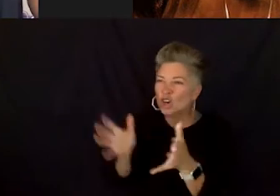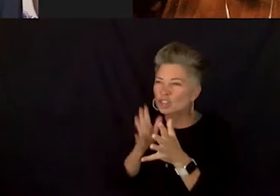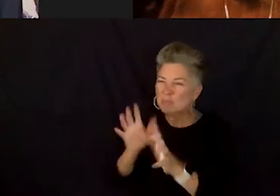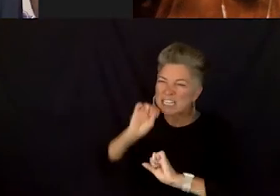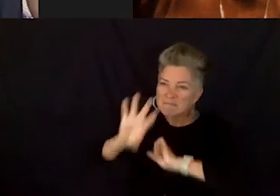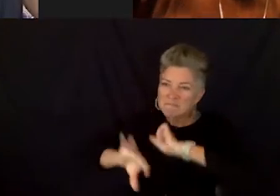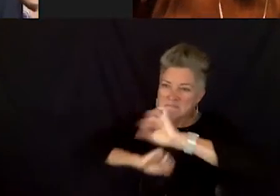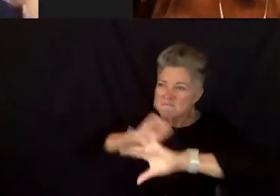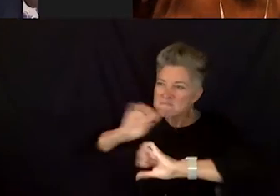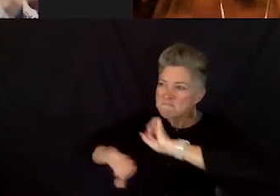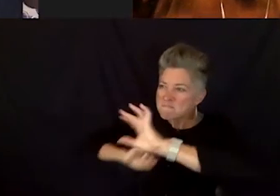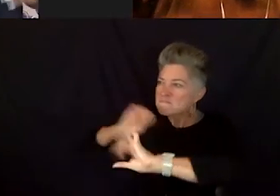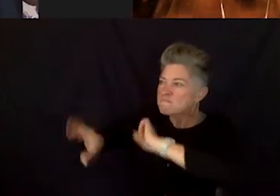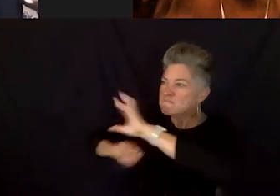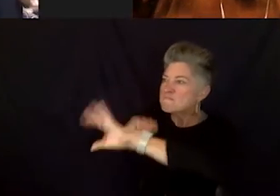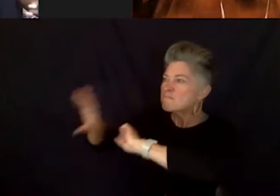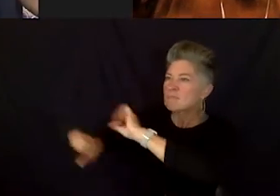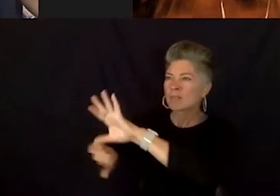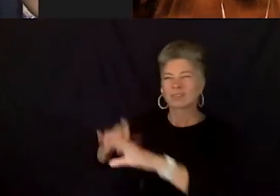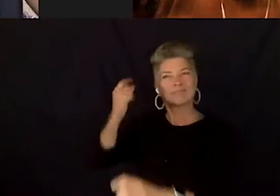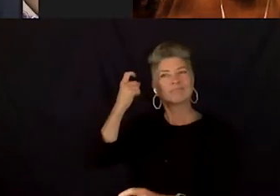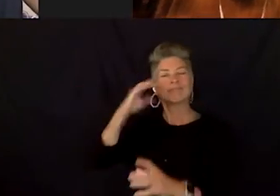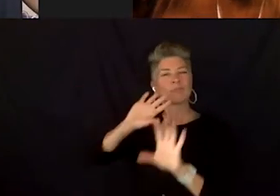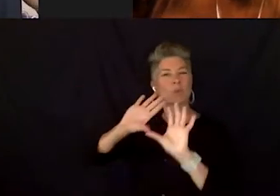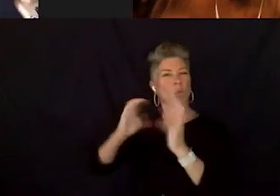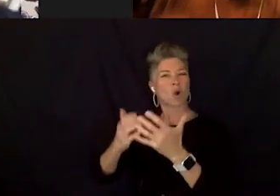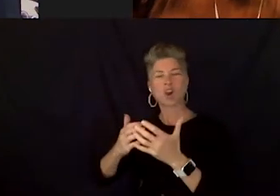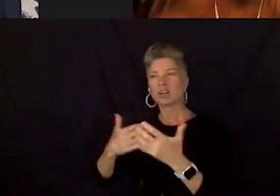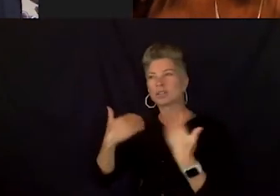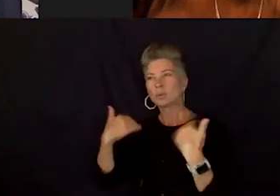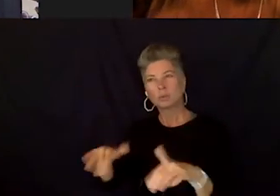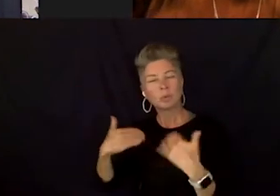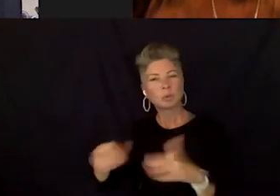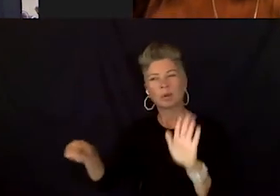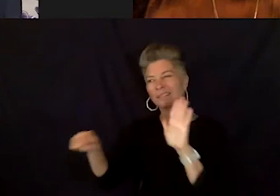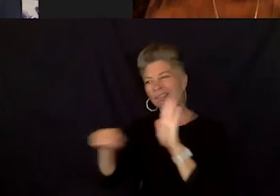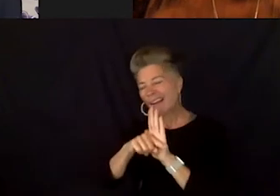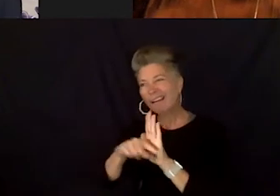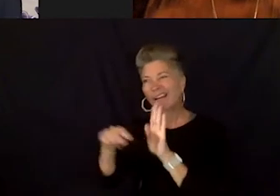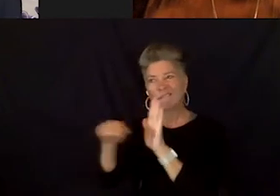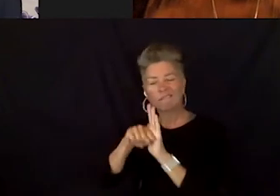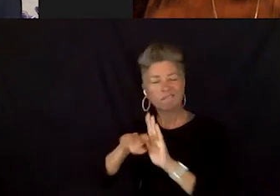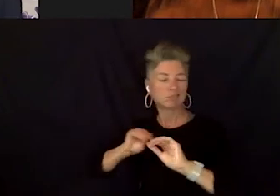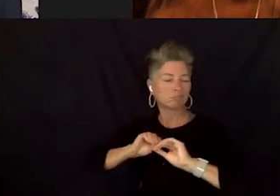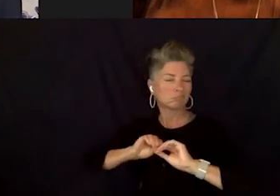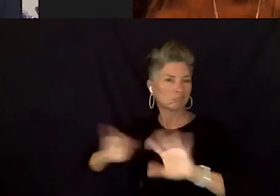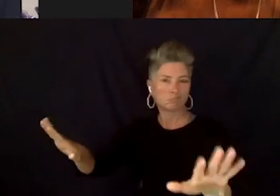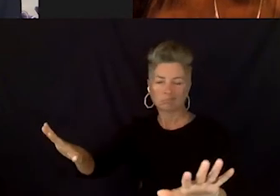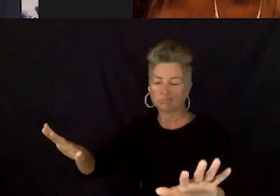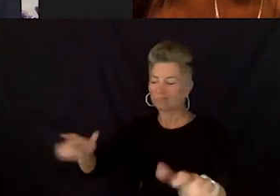We have so much negative things going on. So I don't have to be apart of that. So my love